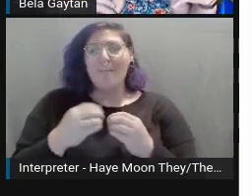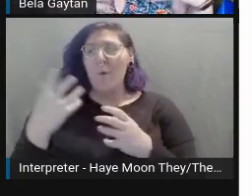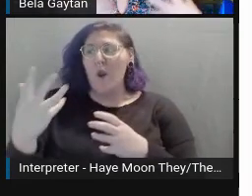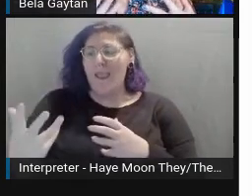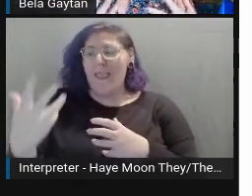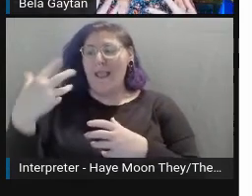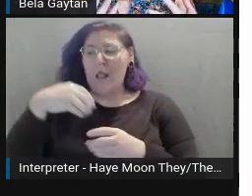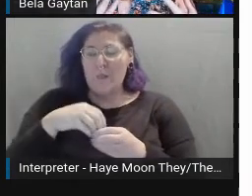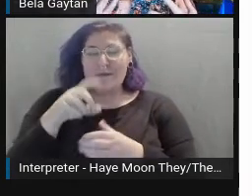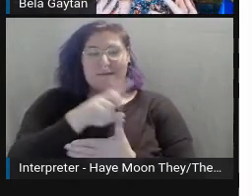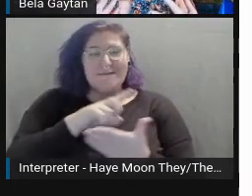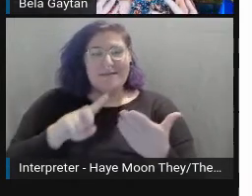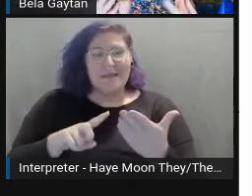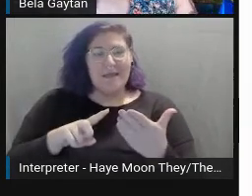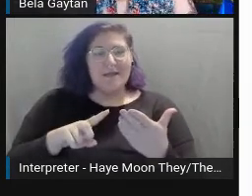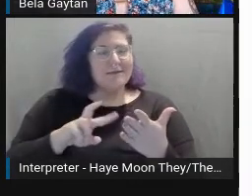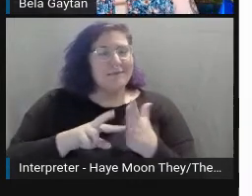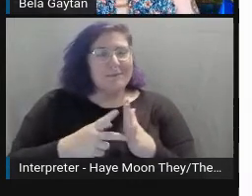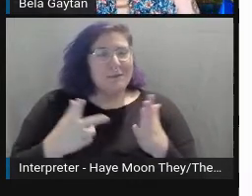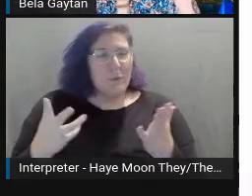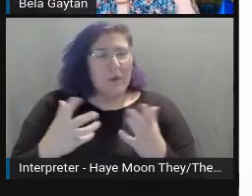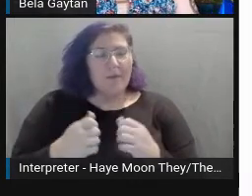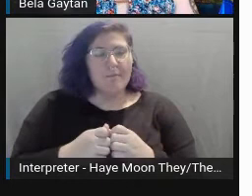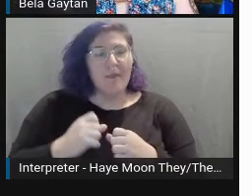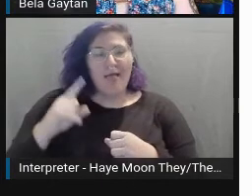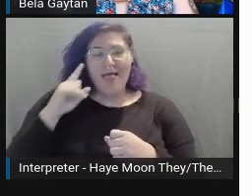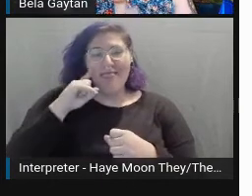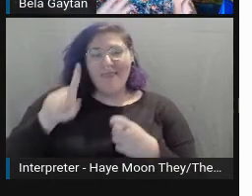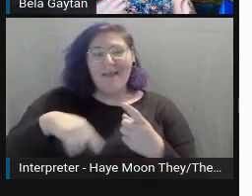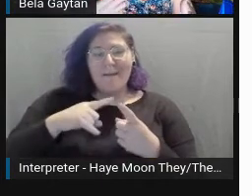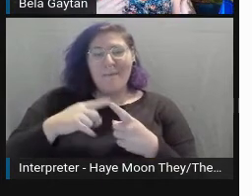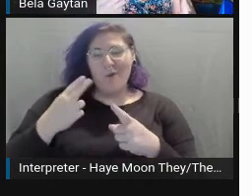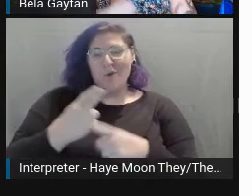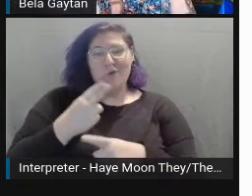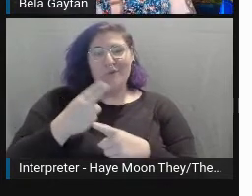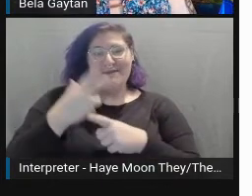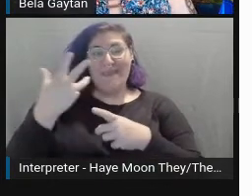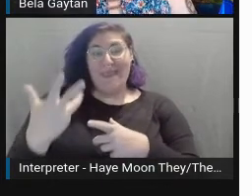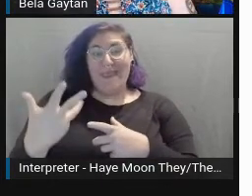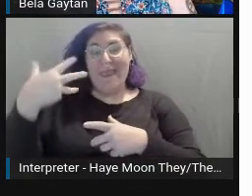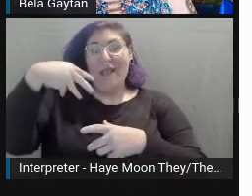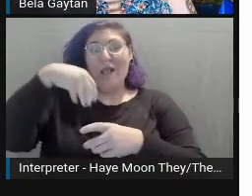think about utilizing inclusive photos. Now, go beyond skin color.